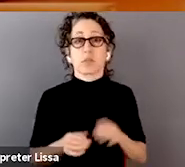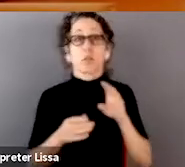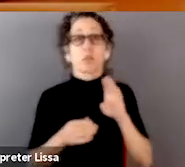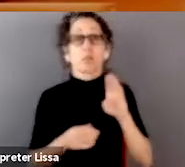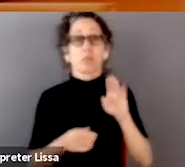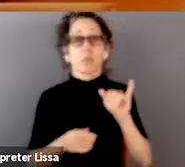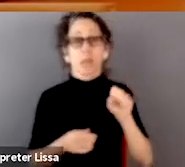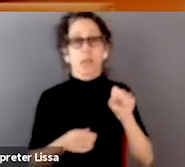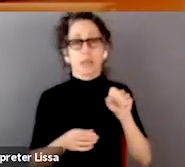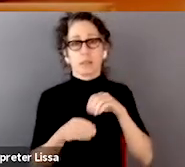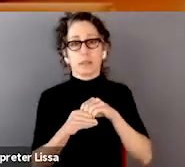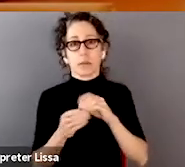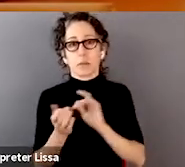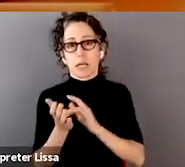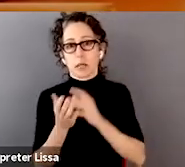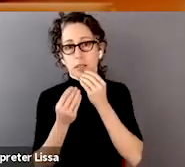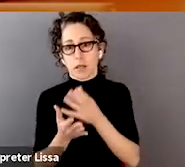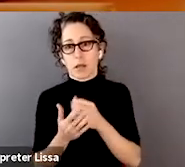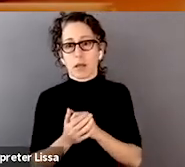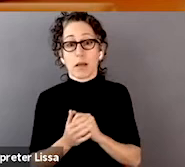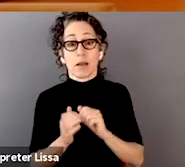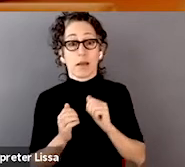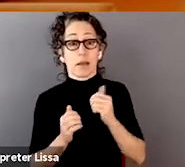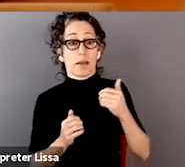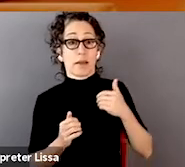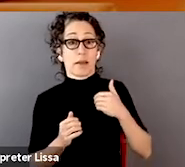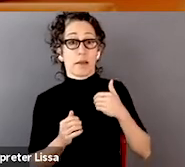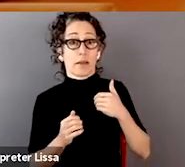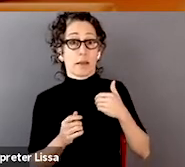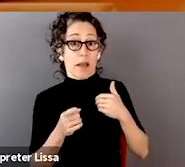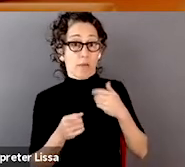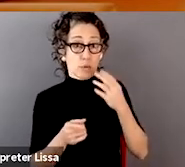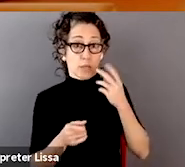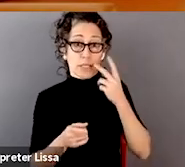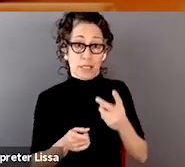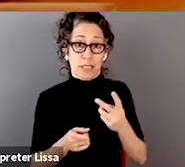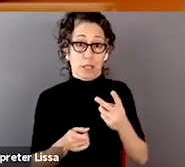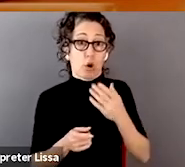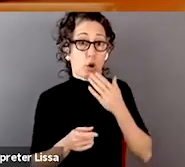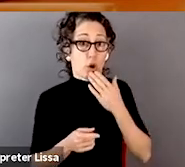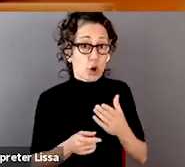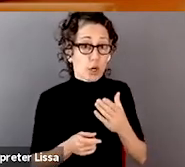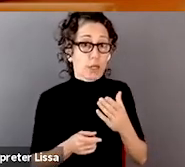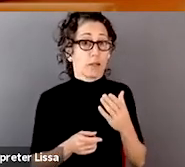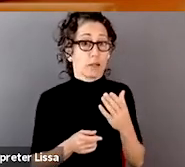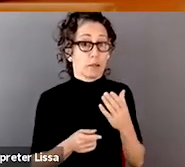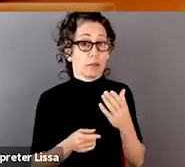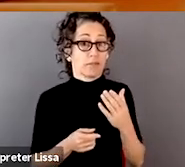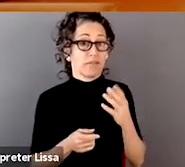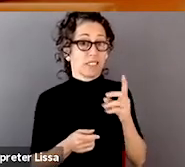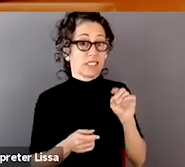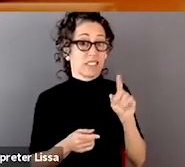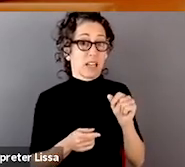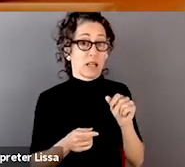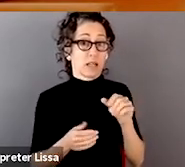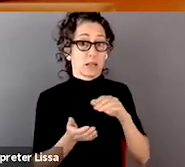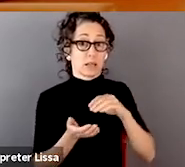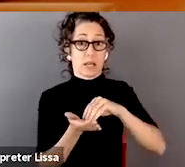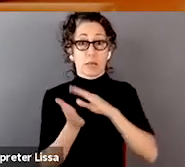have you all seen any instances of good data documentation that describes the demographics of individuals